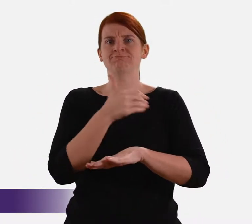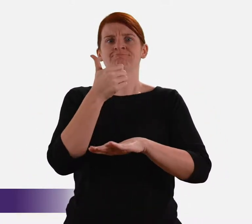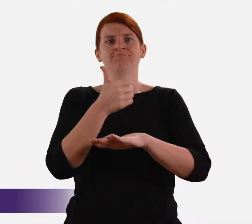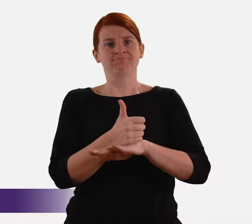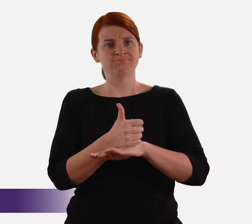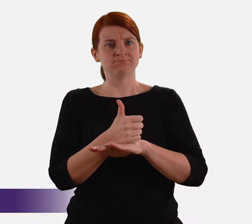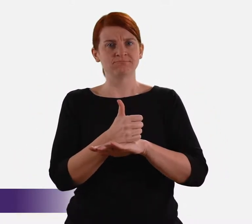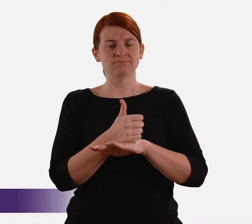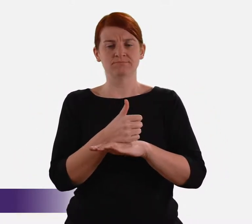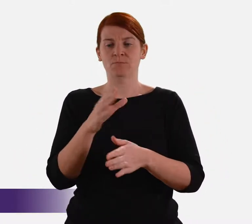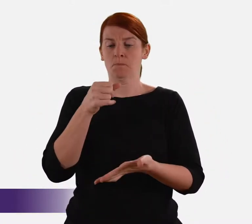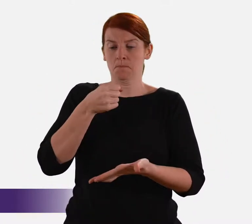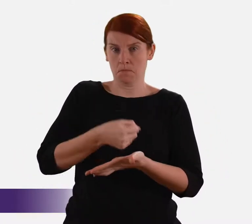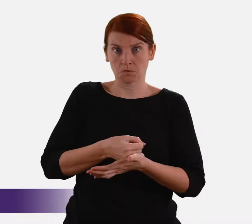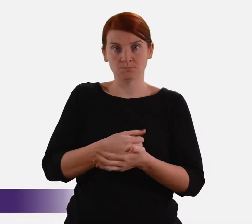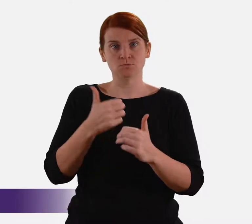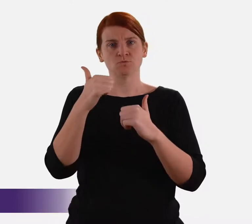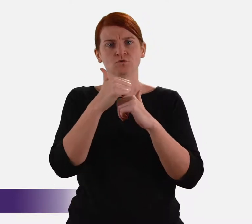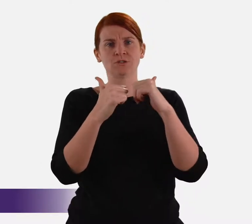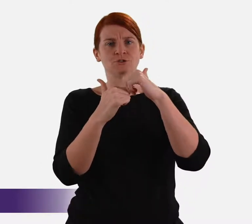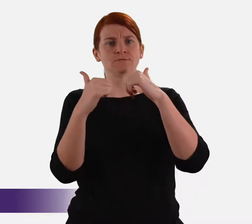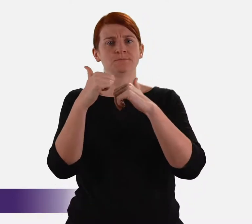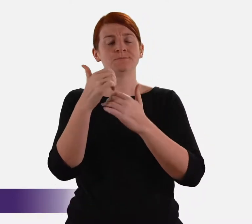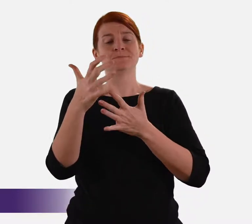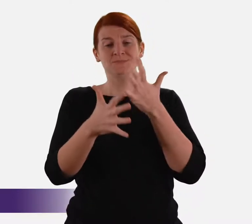on the truly formidable task of establishing, more or less from scratch, a structure within which the